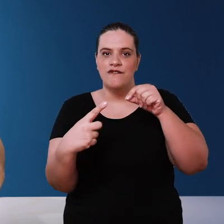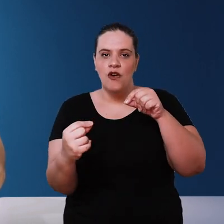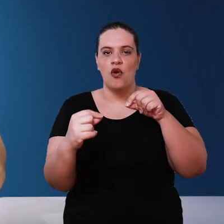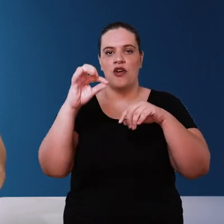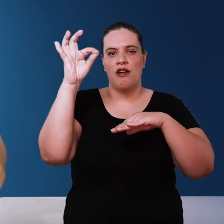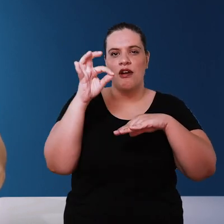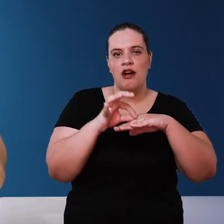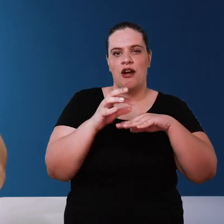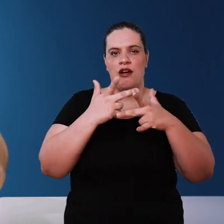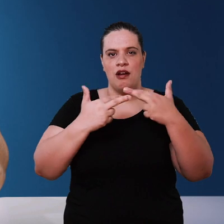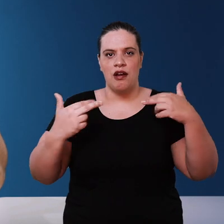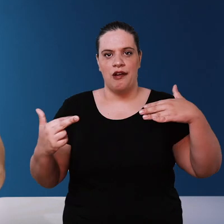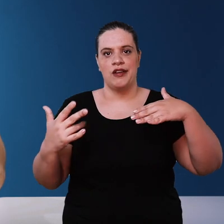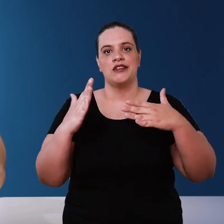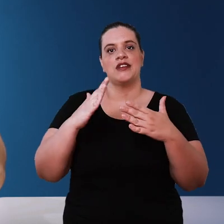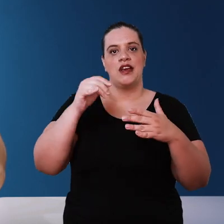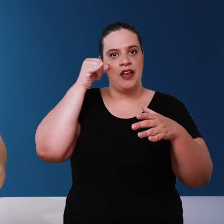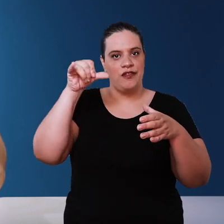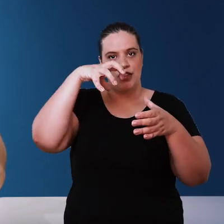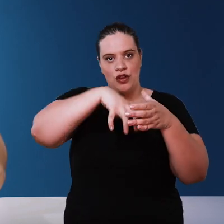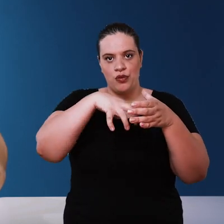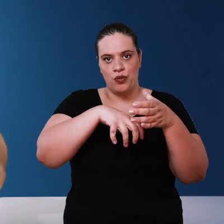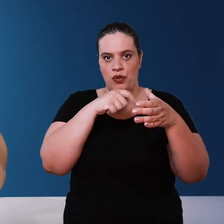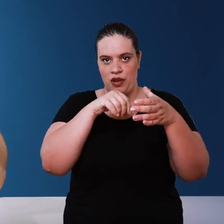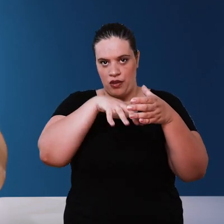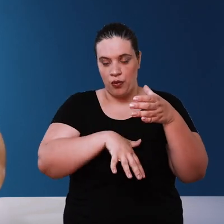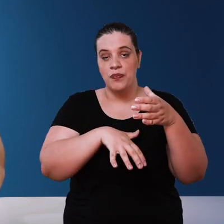any type of organic matter that is carried away by rainwater so